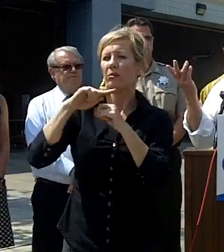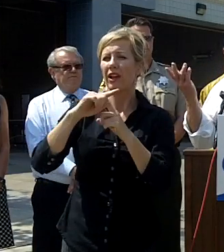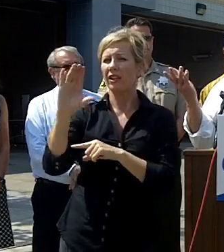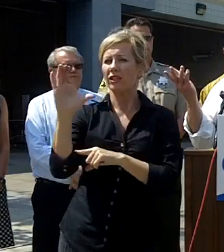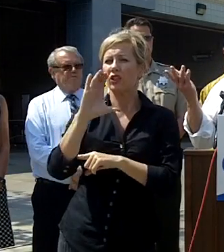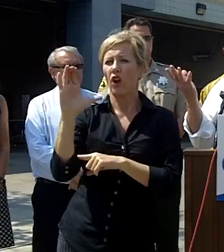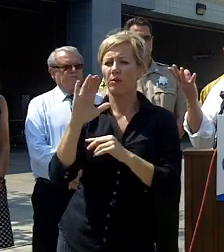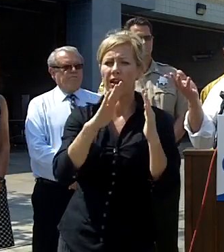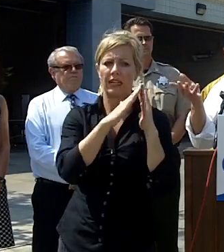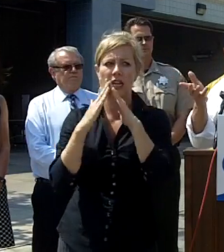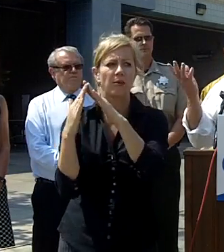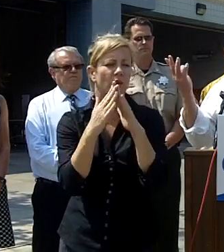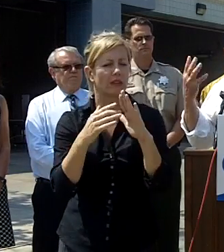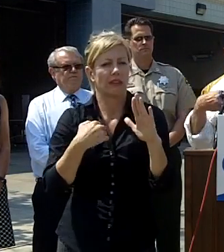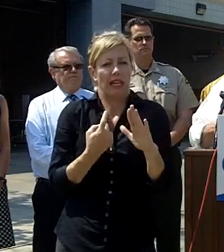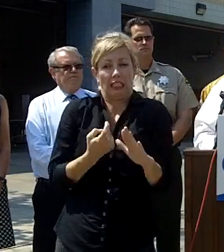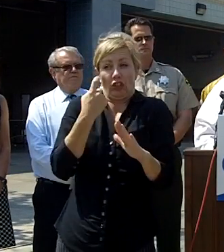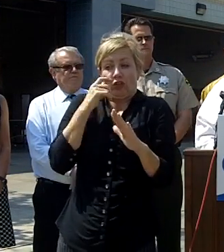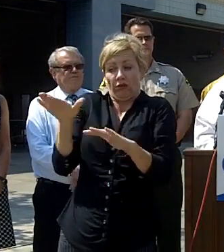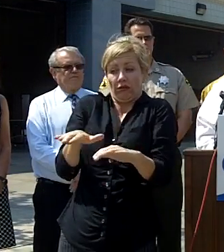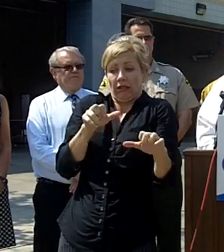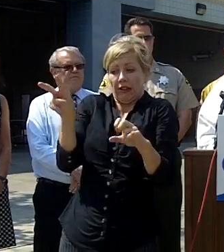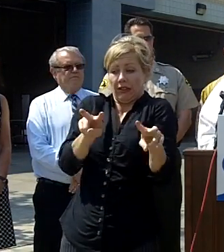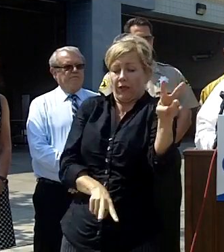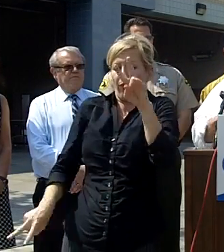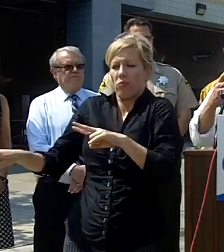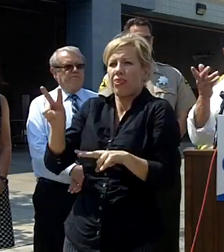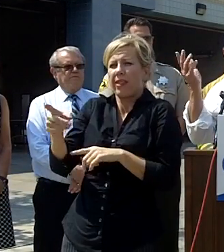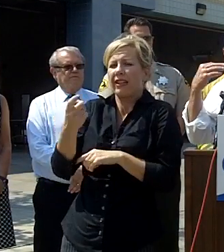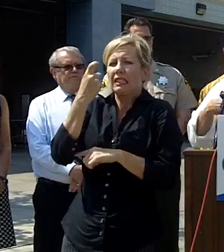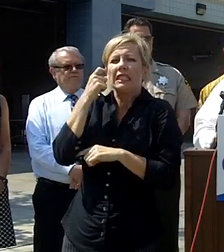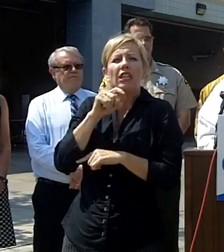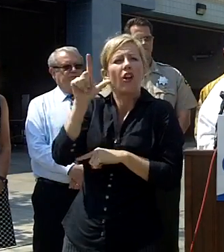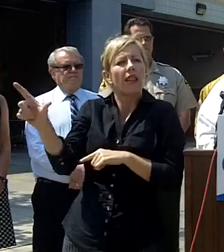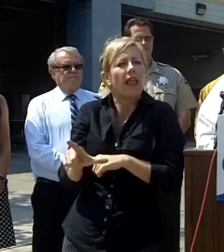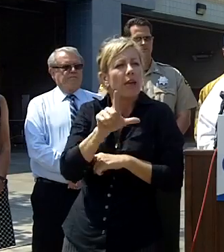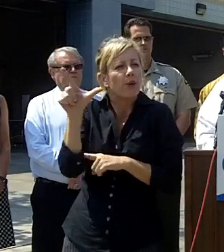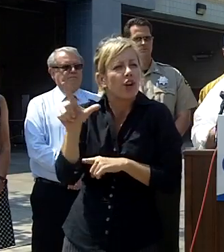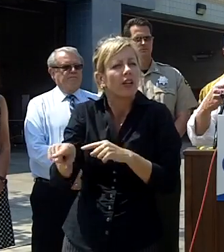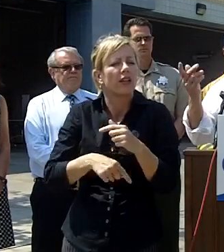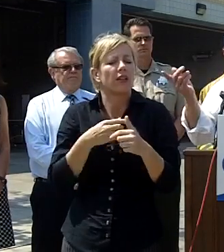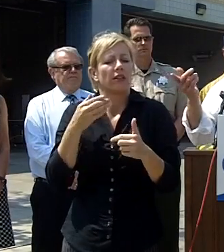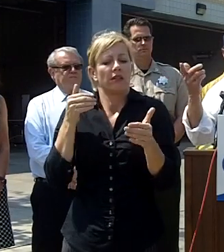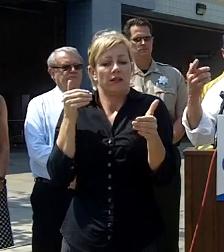neighborhoods the neighborhood's I just left over behind the Carlsbad library and up here by the